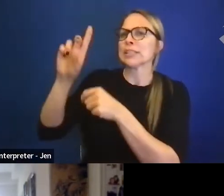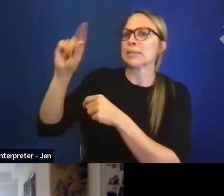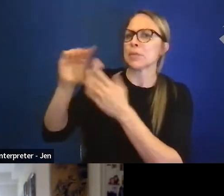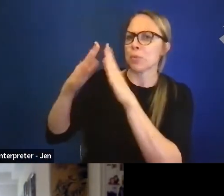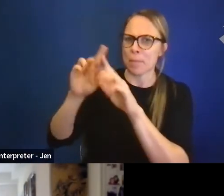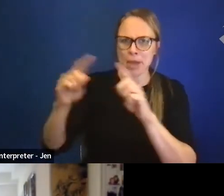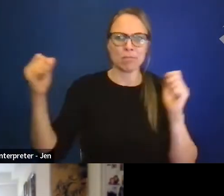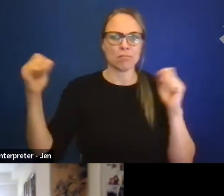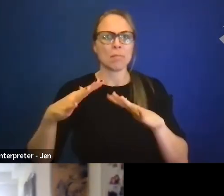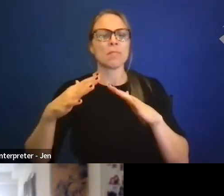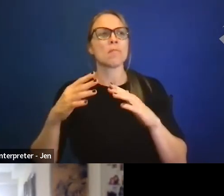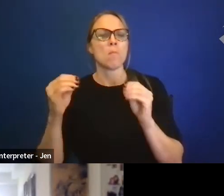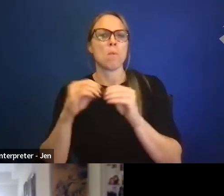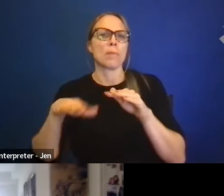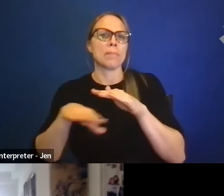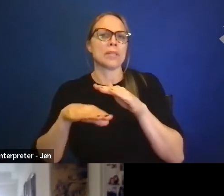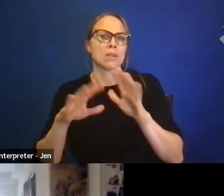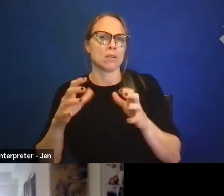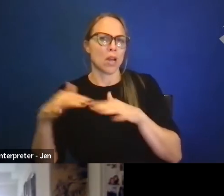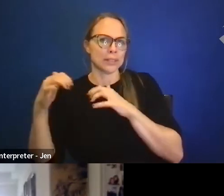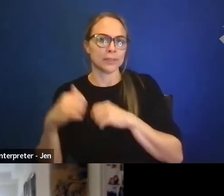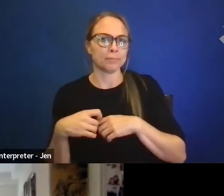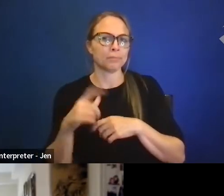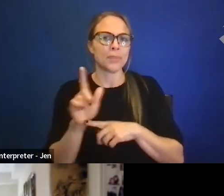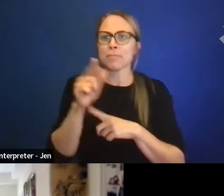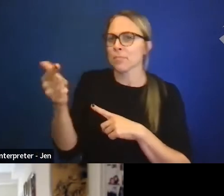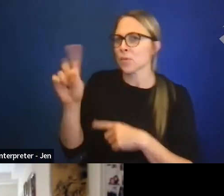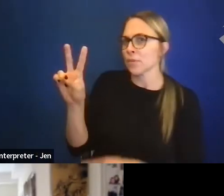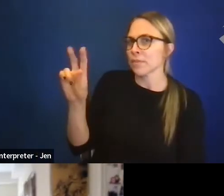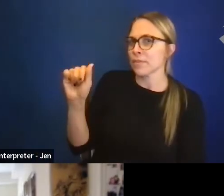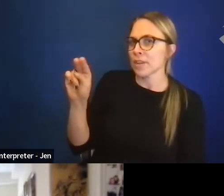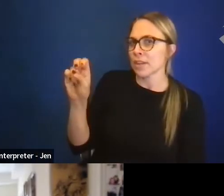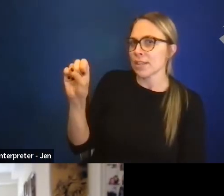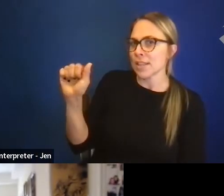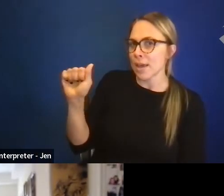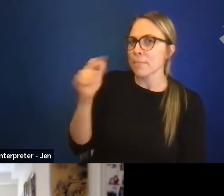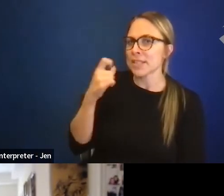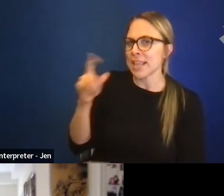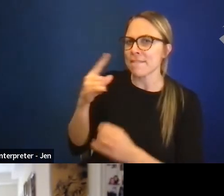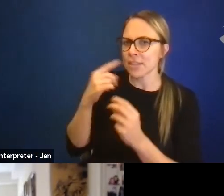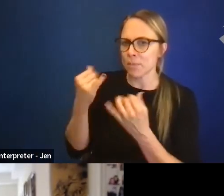So I am gonna turn to Vanessa now so that, as I said, there are some immediate questions coming in